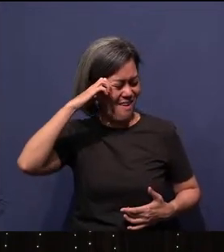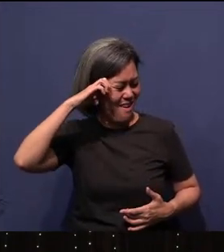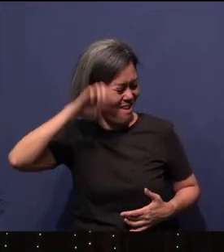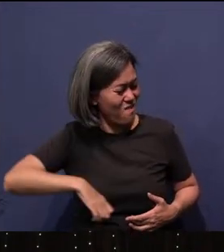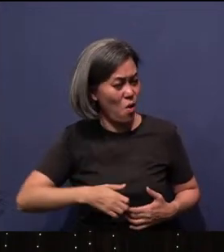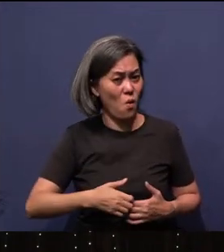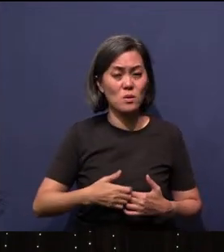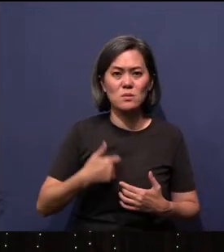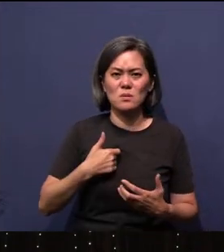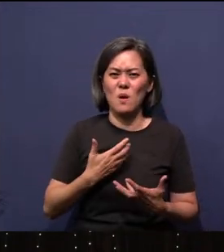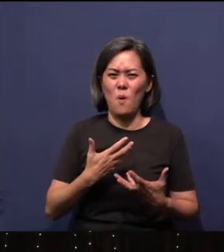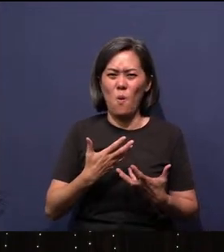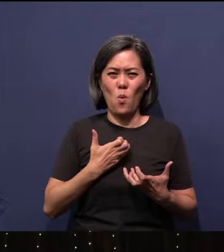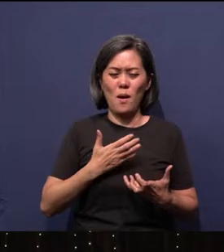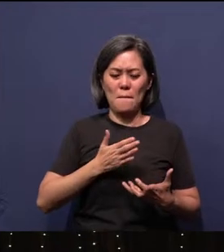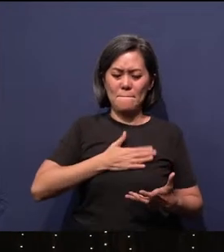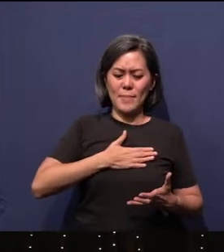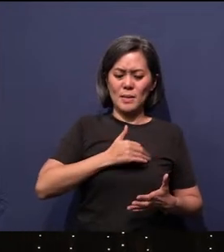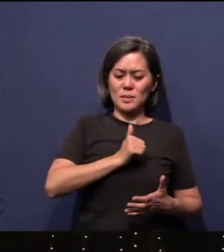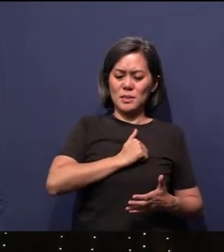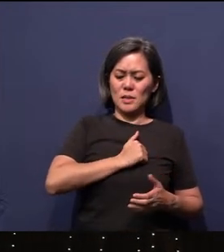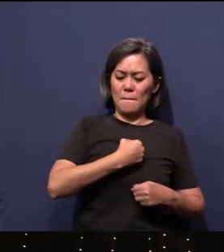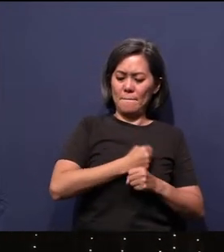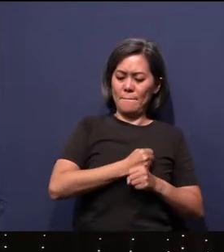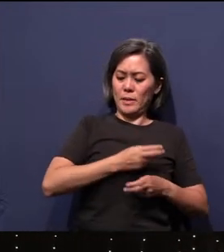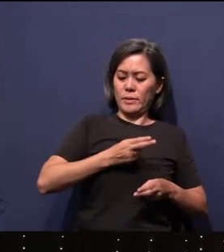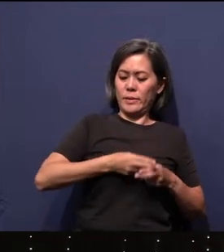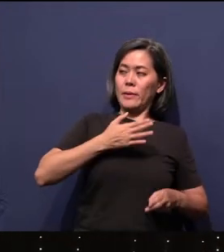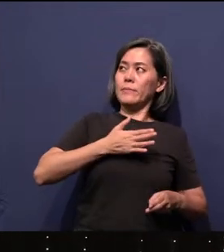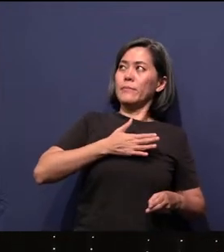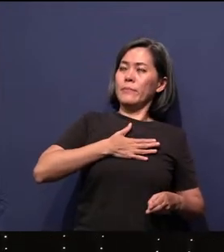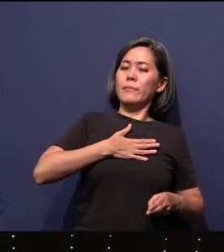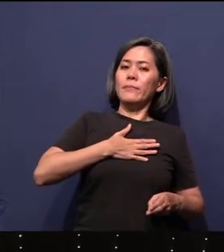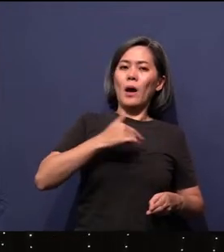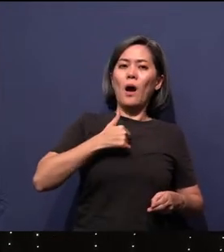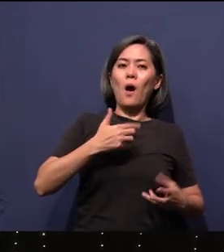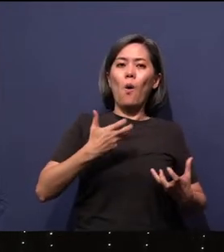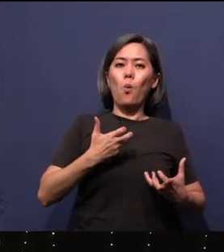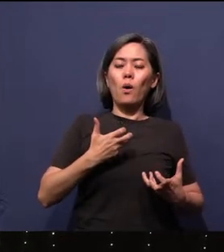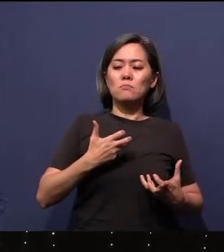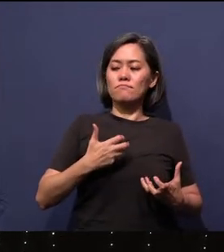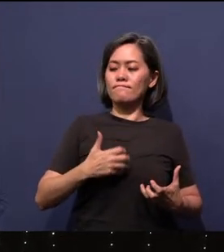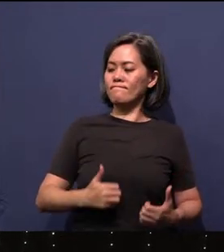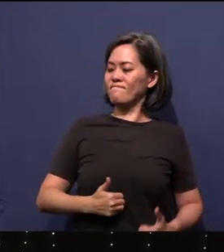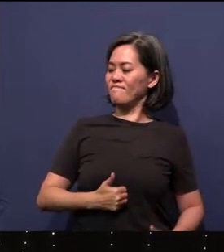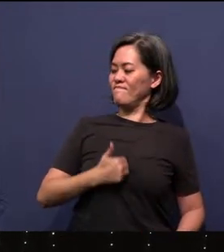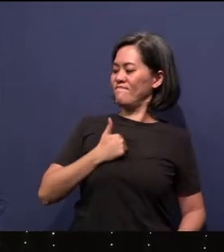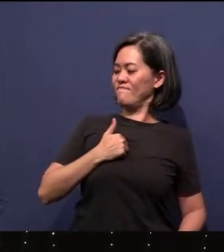badly want to make a name for myself. I want to be able to stand proud and say that,